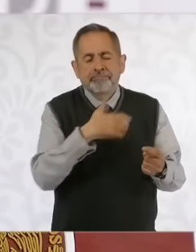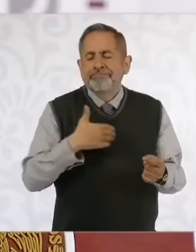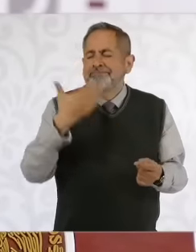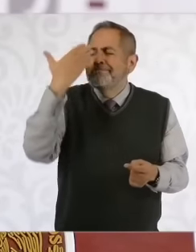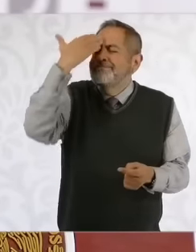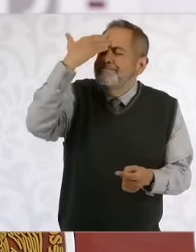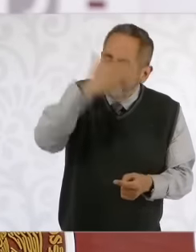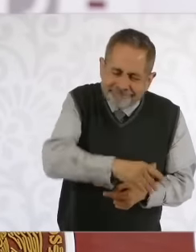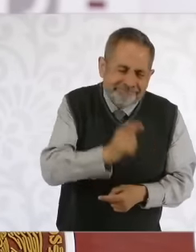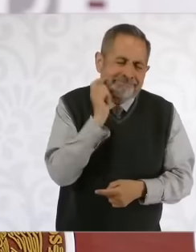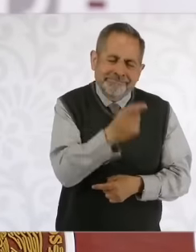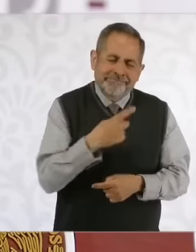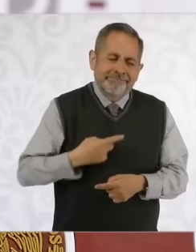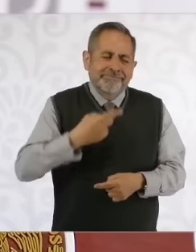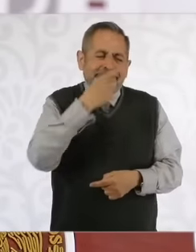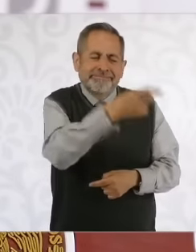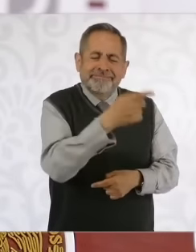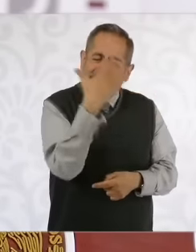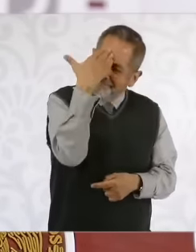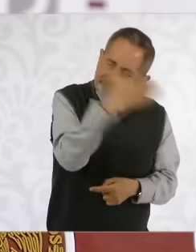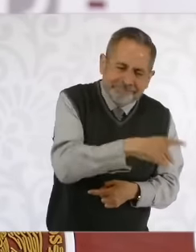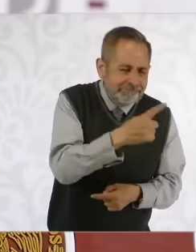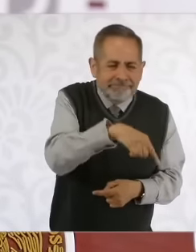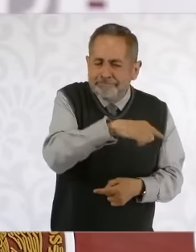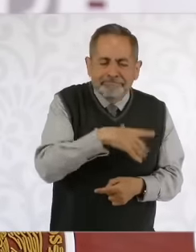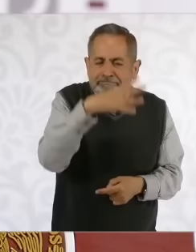saying all